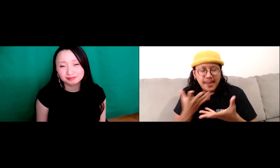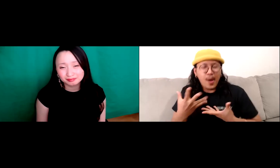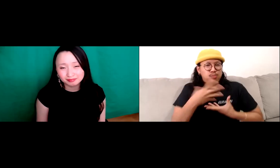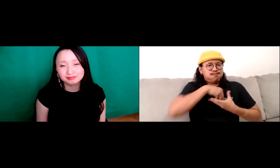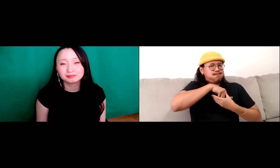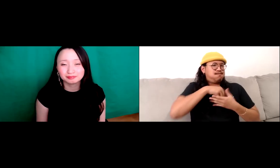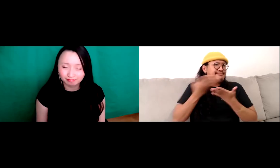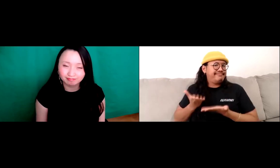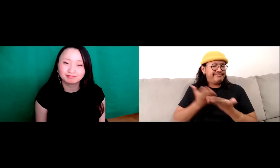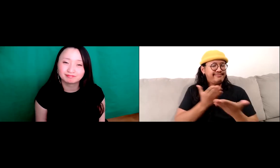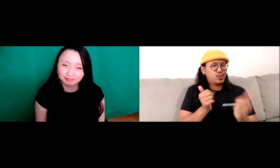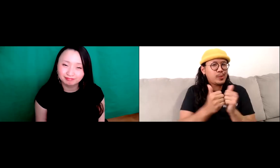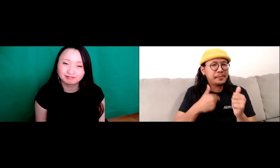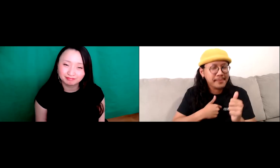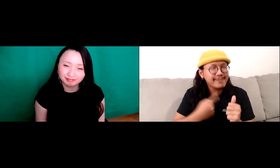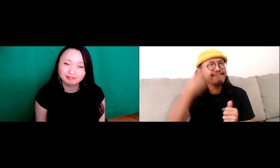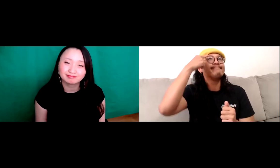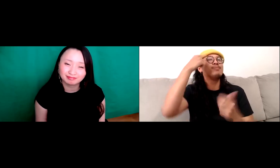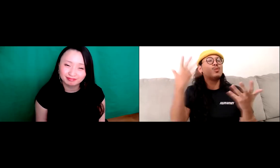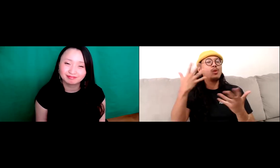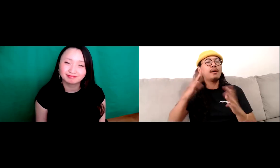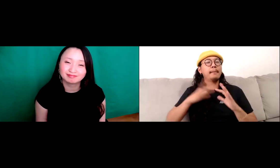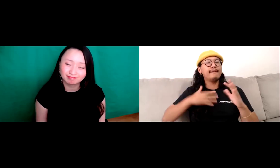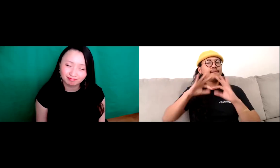they're talking about always tell me what are you talking about clarify Oh, I want to